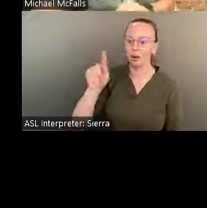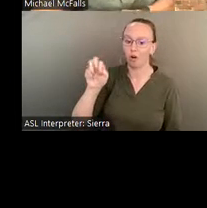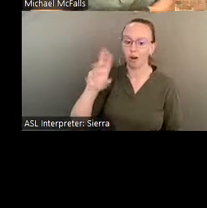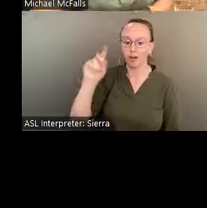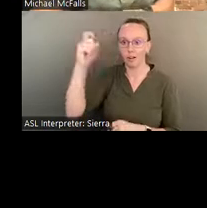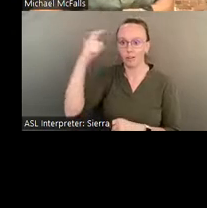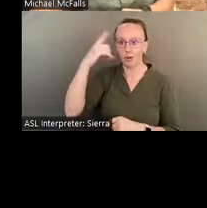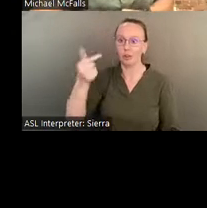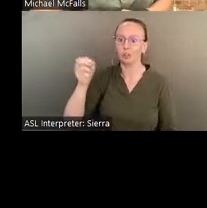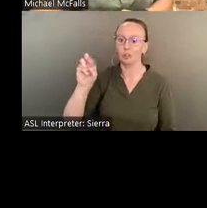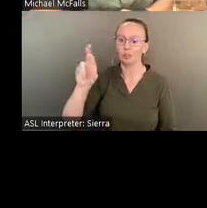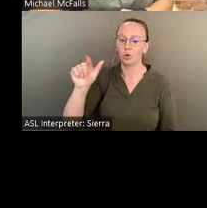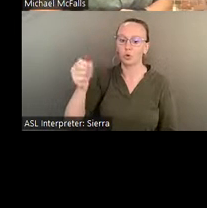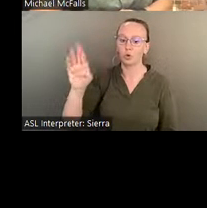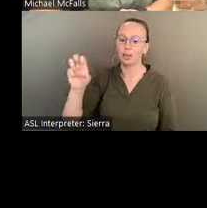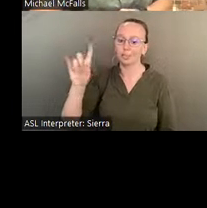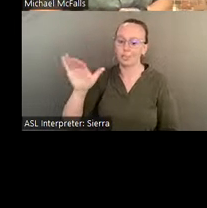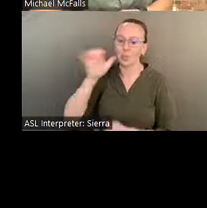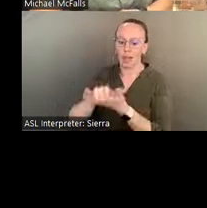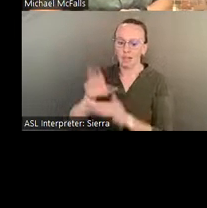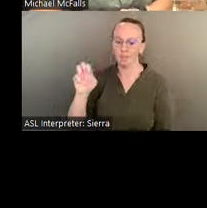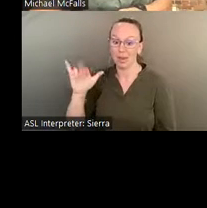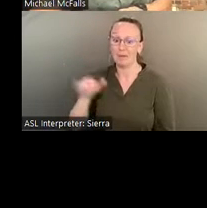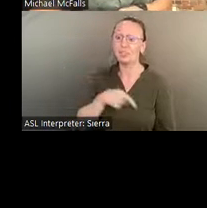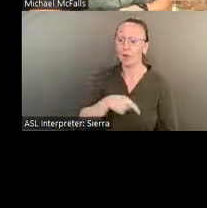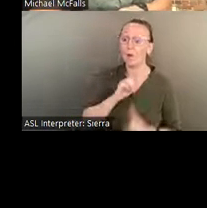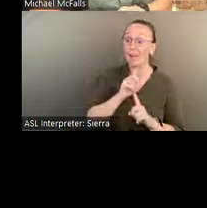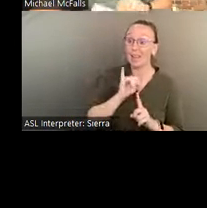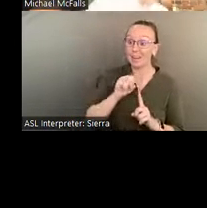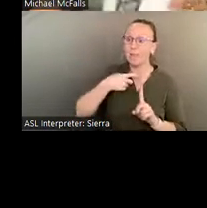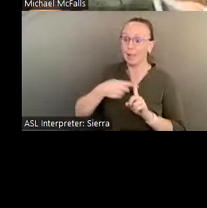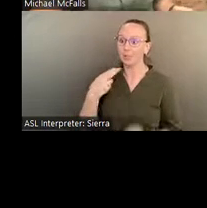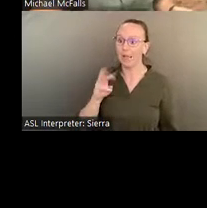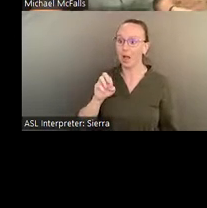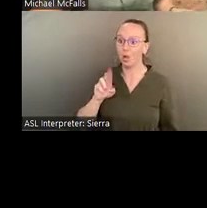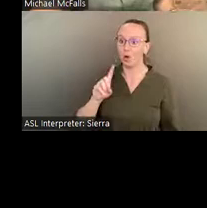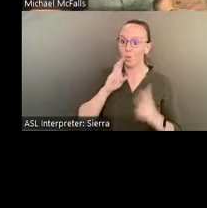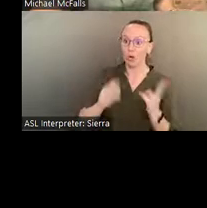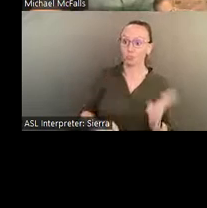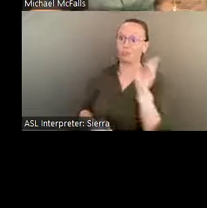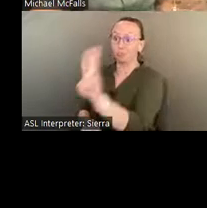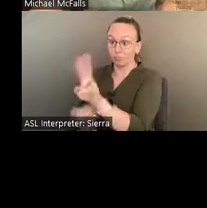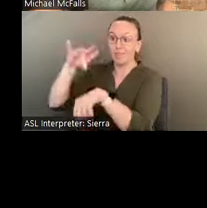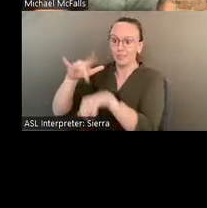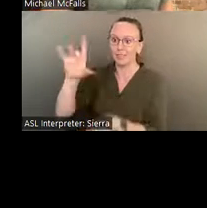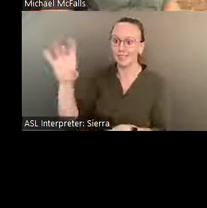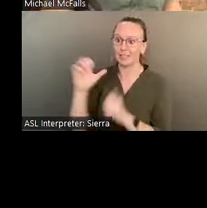And actually, Eddie and Howard Finster go up to DC together.